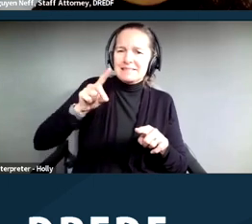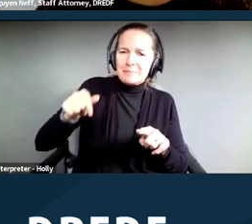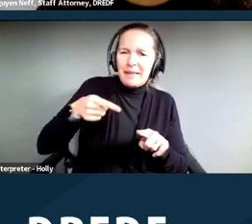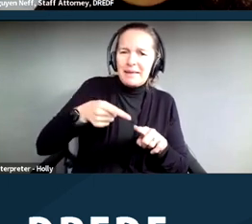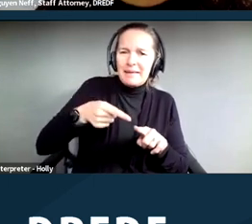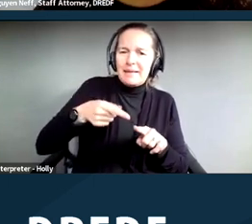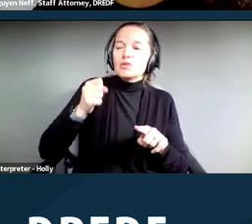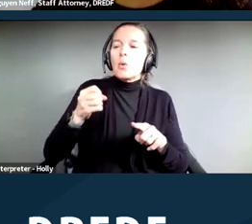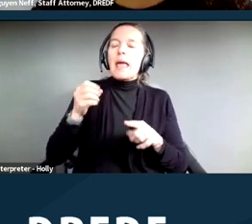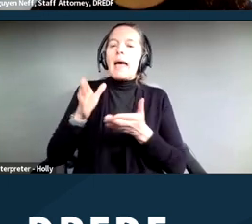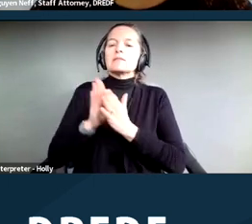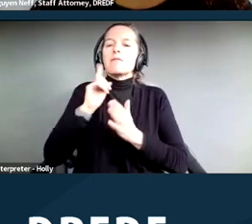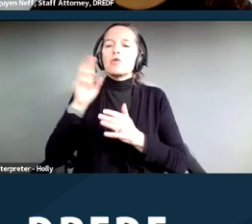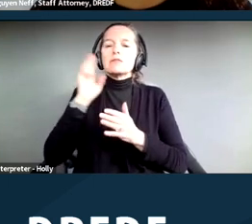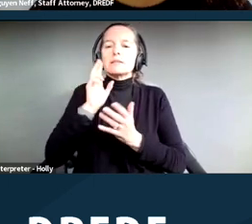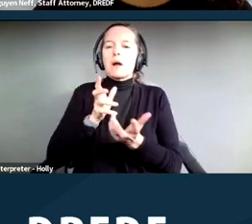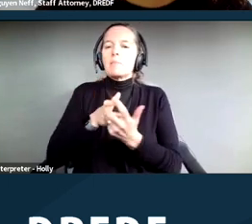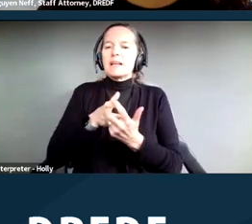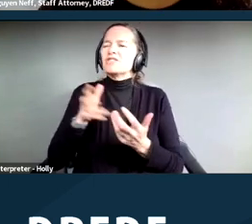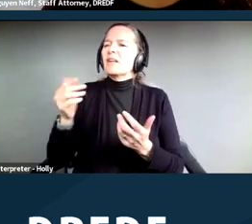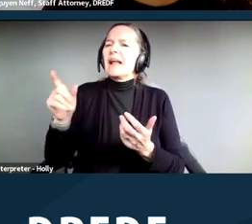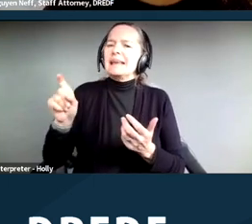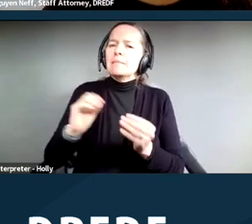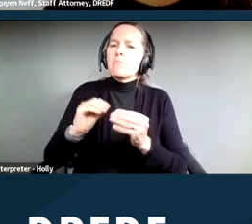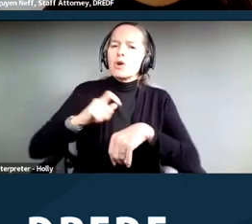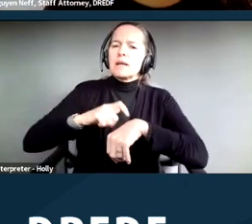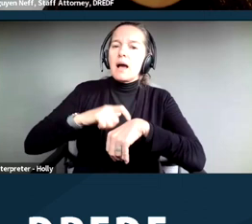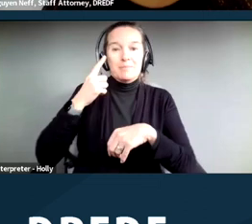to essentially give him more time. He was in the hospital during the time period in which